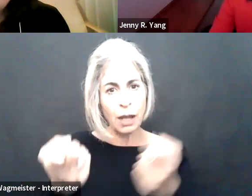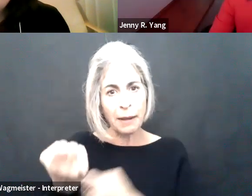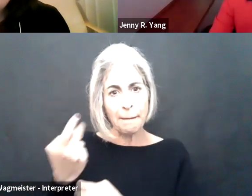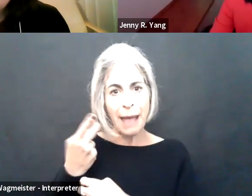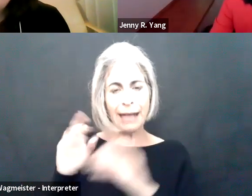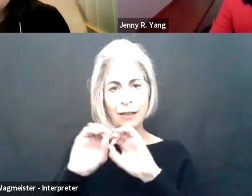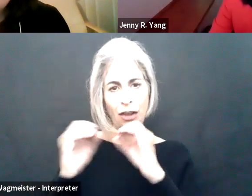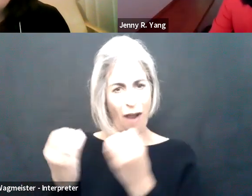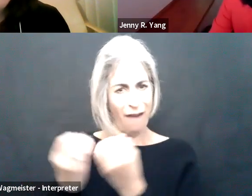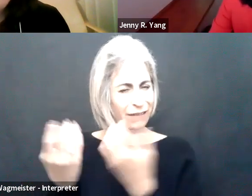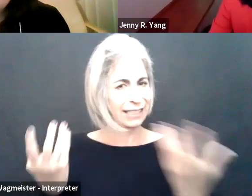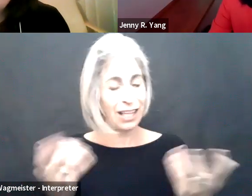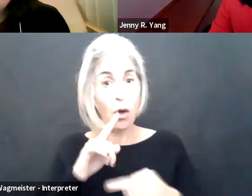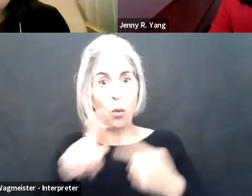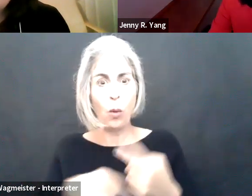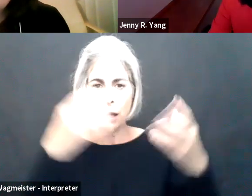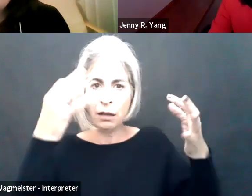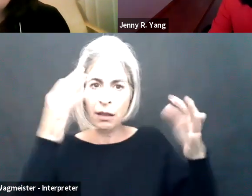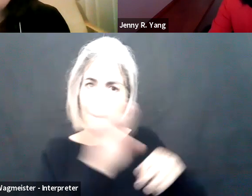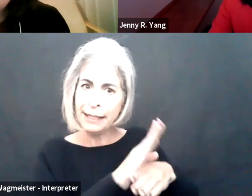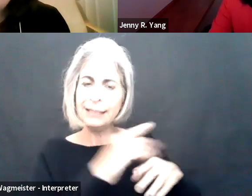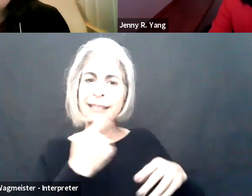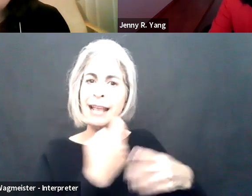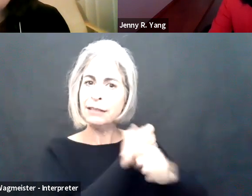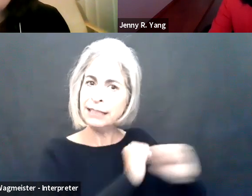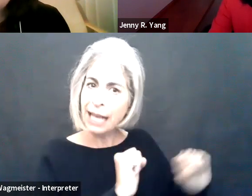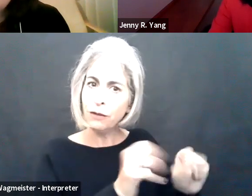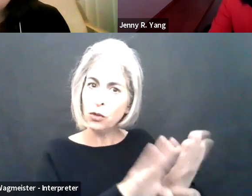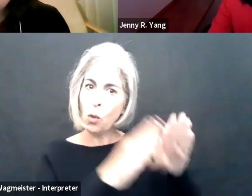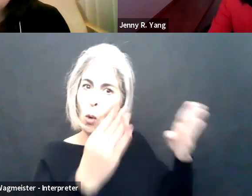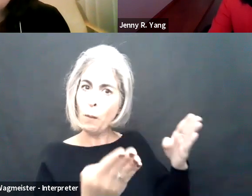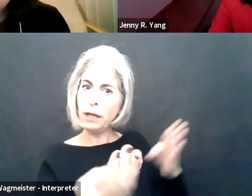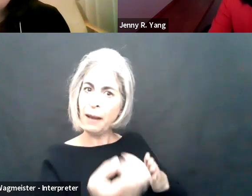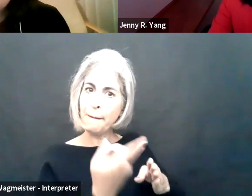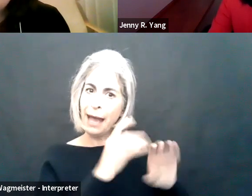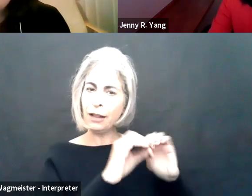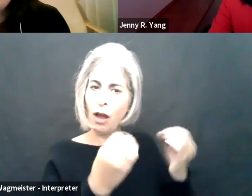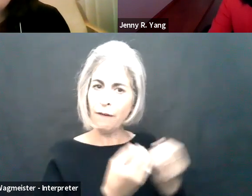their health and other issues when coming back to the office once the